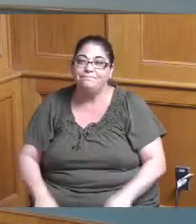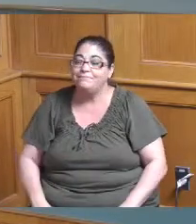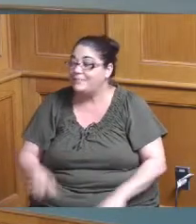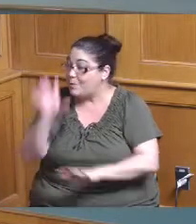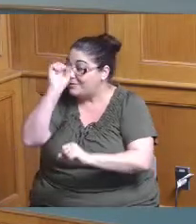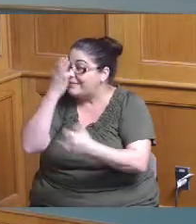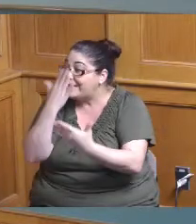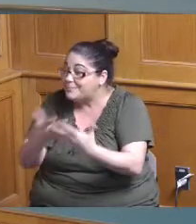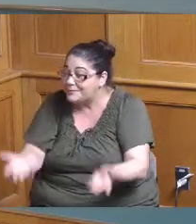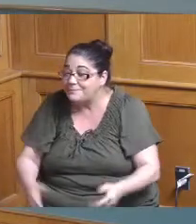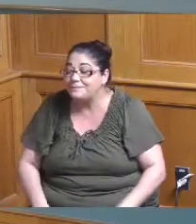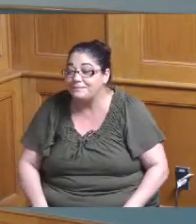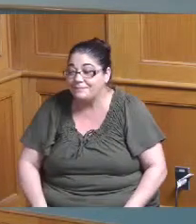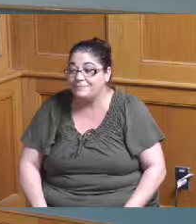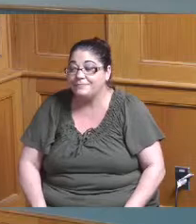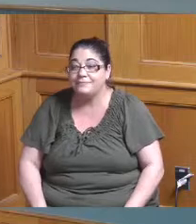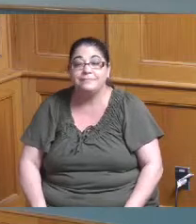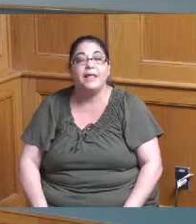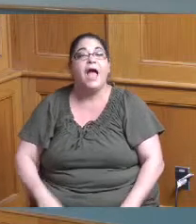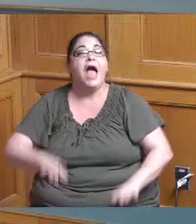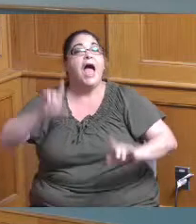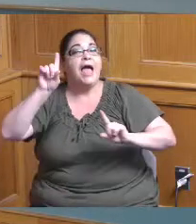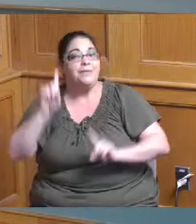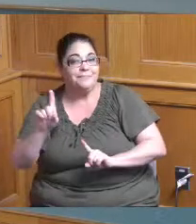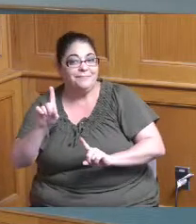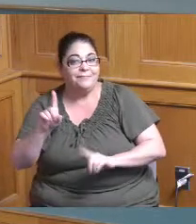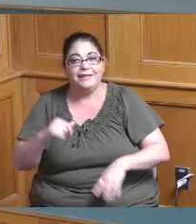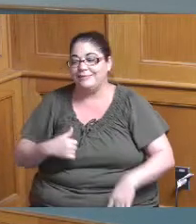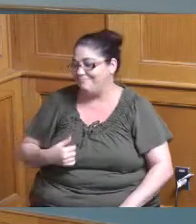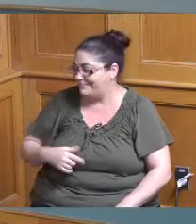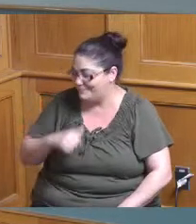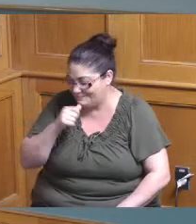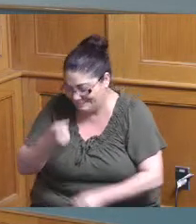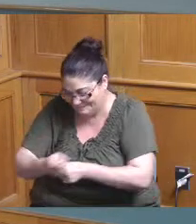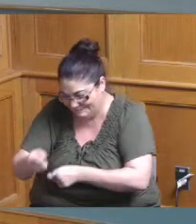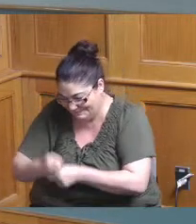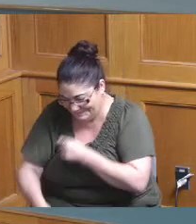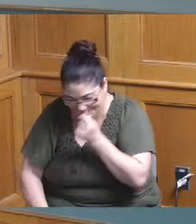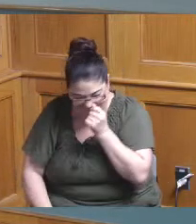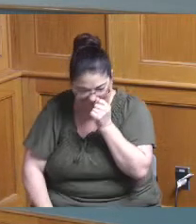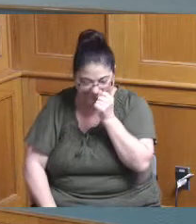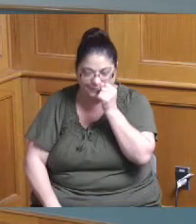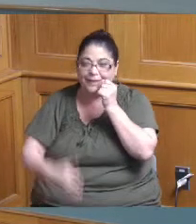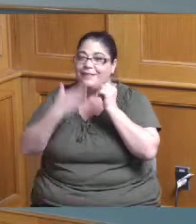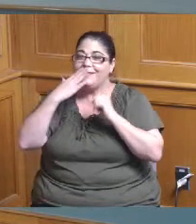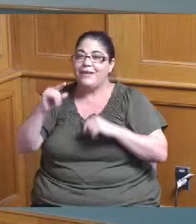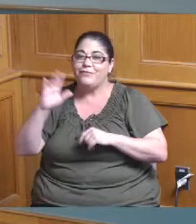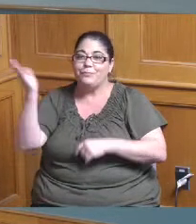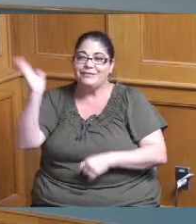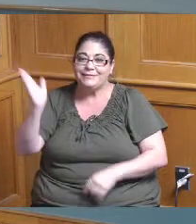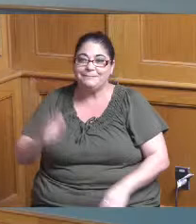you okay let me ask you one other just kidding thank you for your presentation very thorough